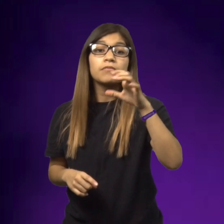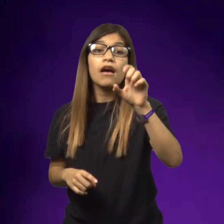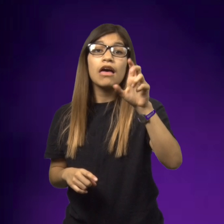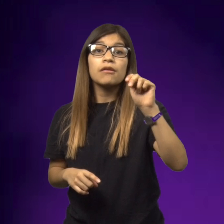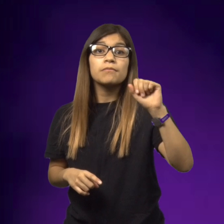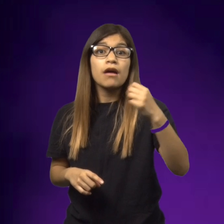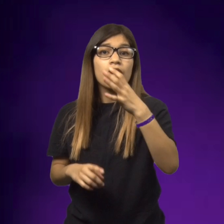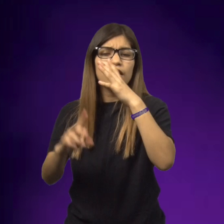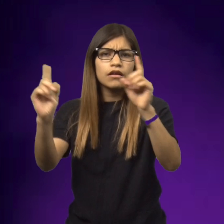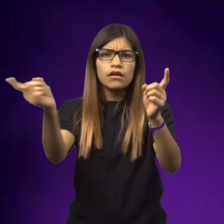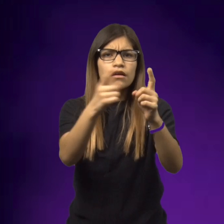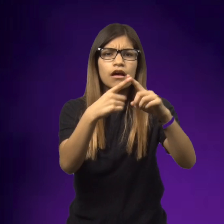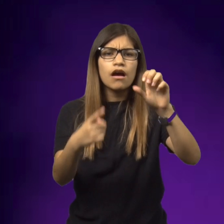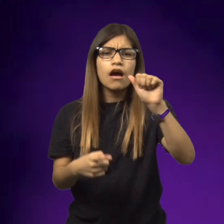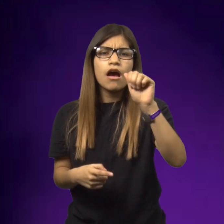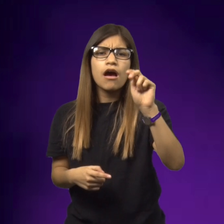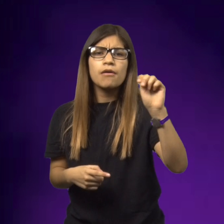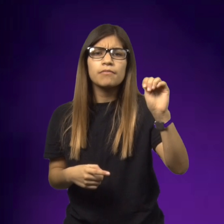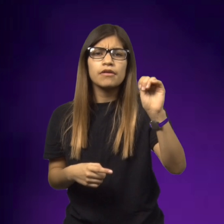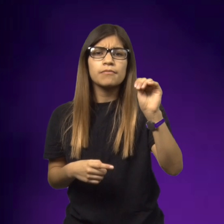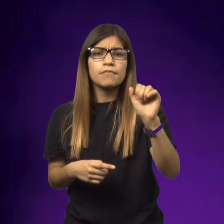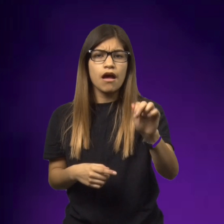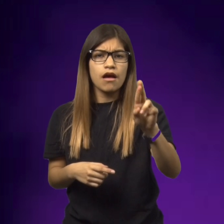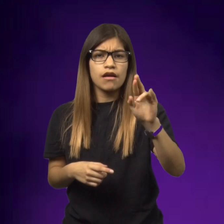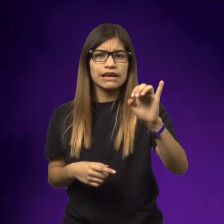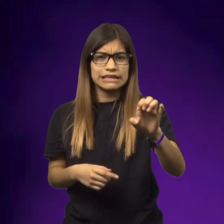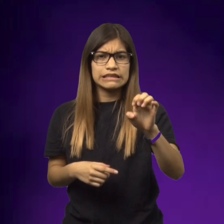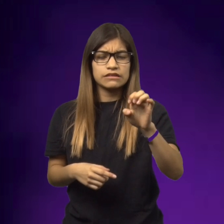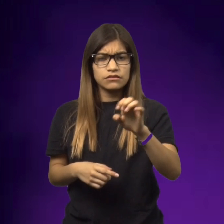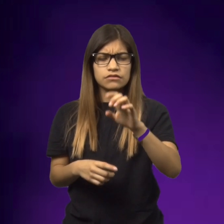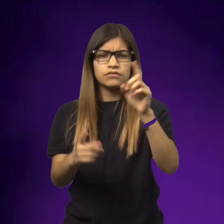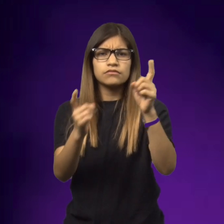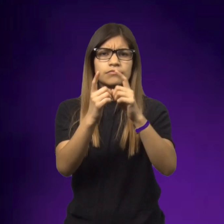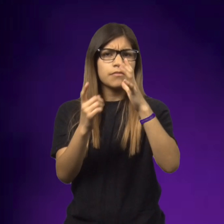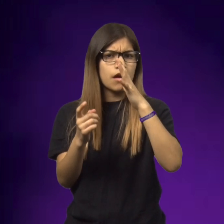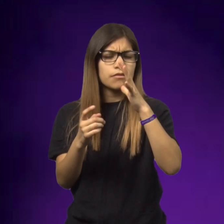It just so happened that Ellen's mom came and approached Annemarie's mom,